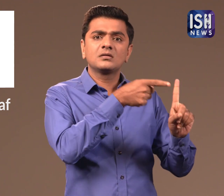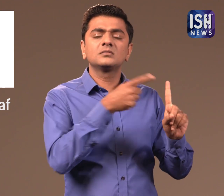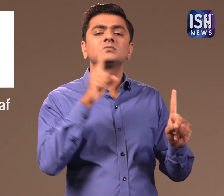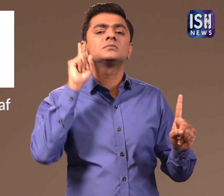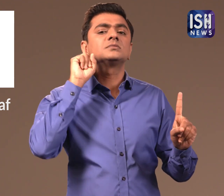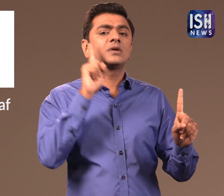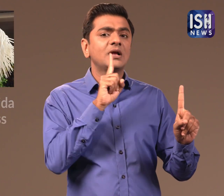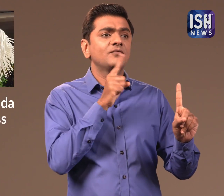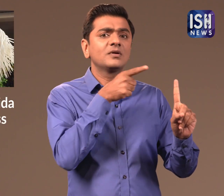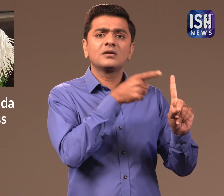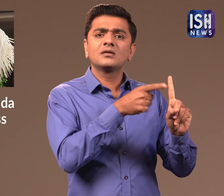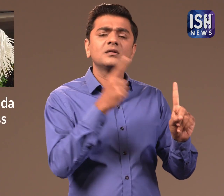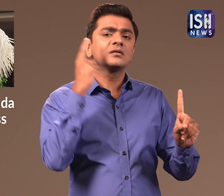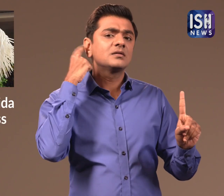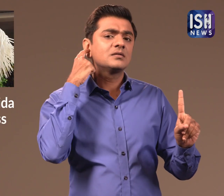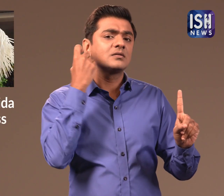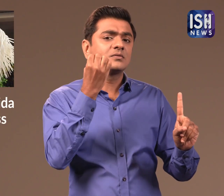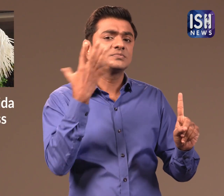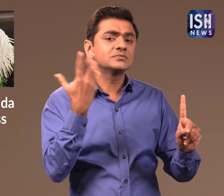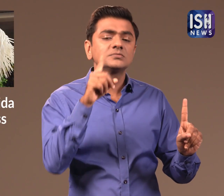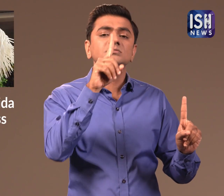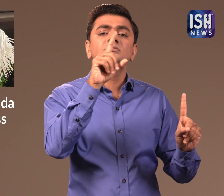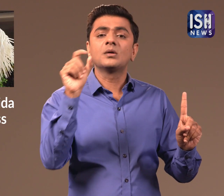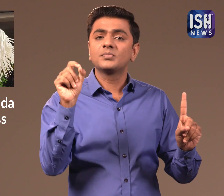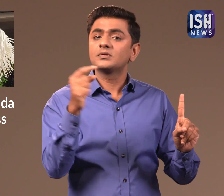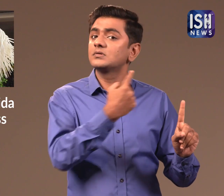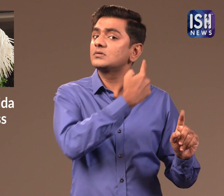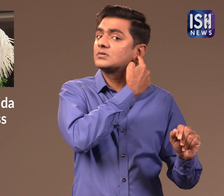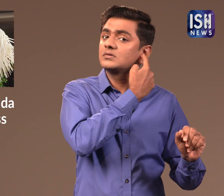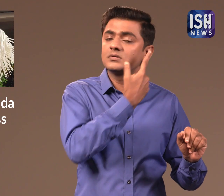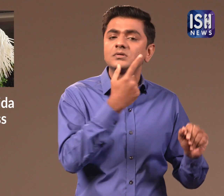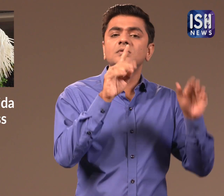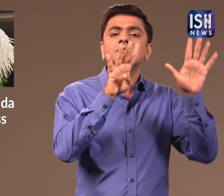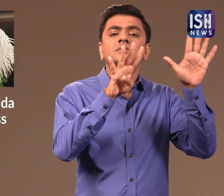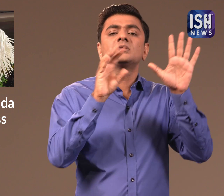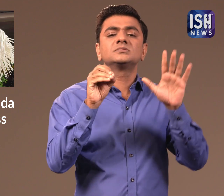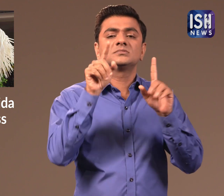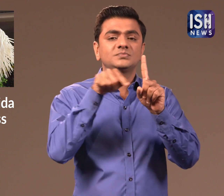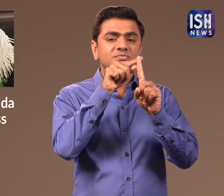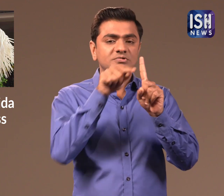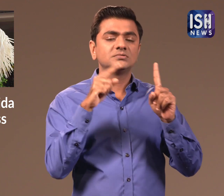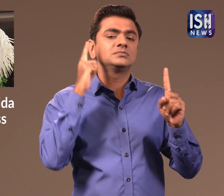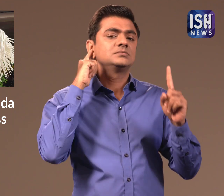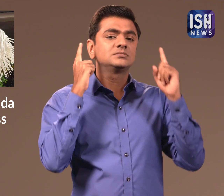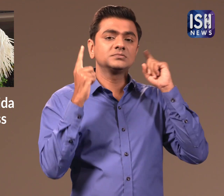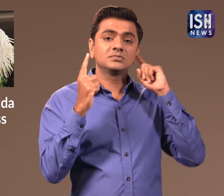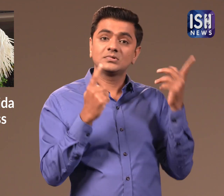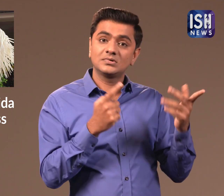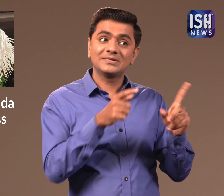She is 100% deaf in one ear and 90% in the other.